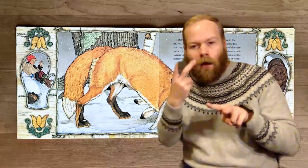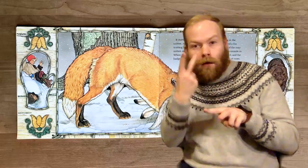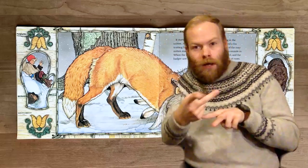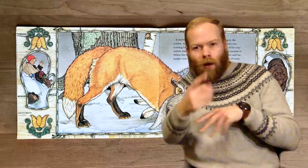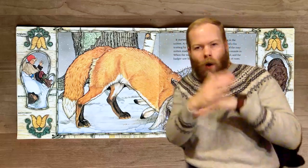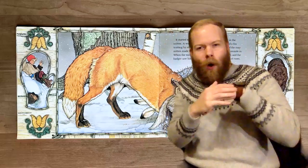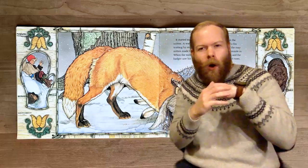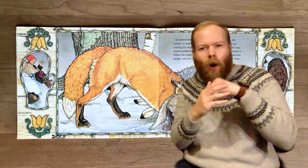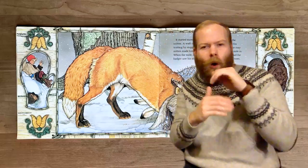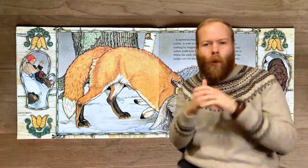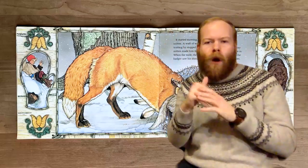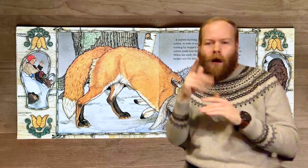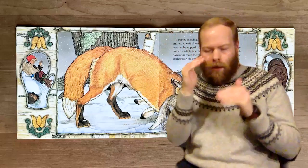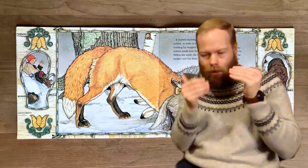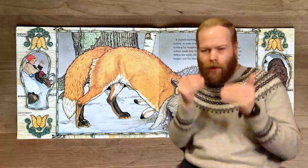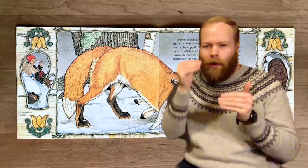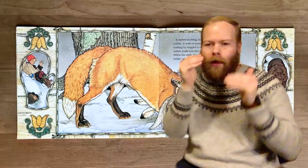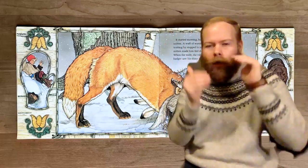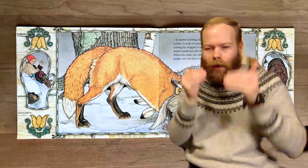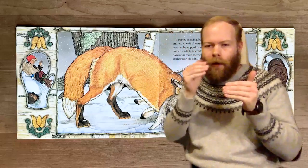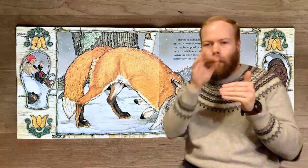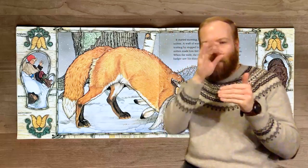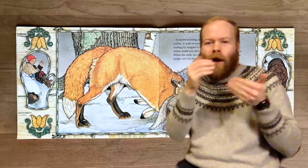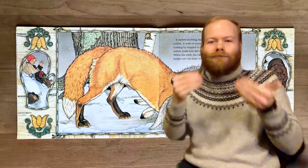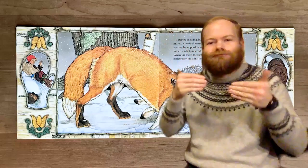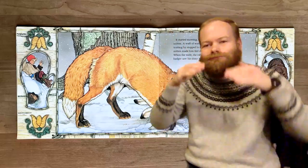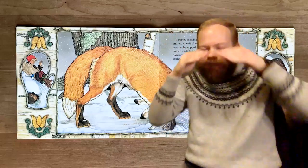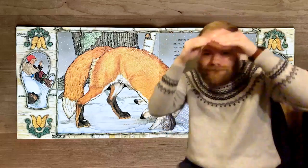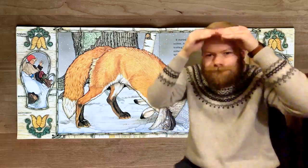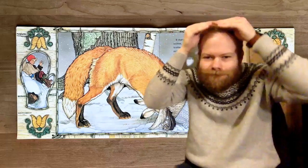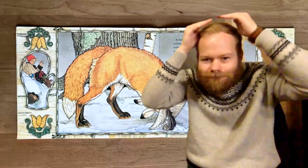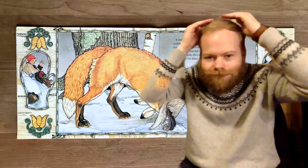Just the sight of the cozy mitten made him feel drowsy. The fox poked his muzzle in.